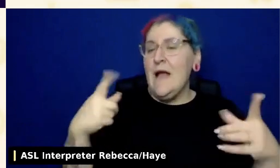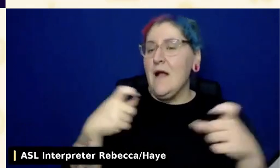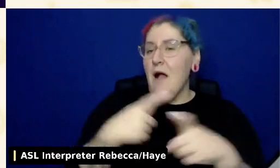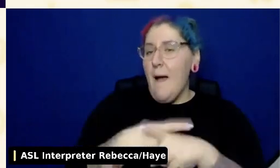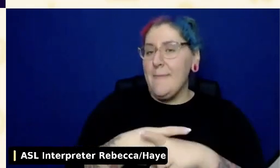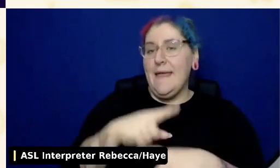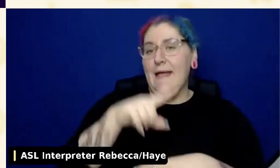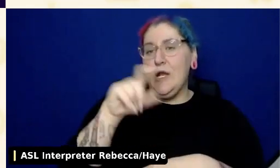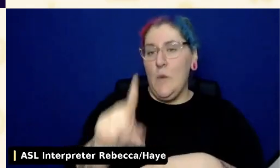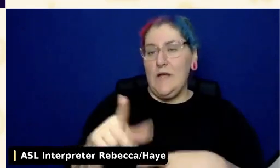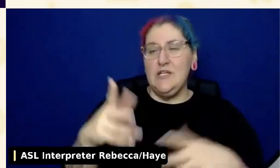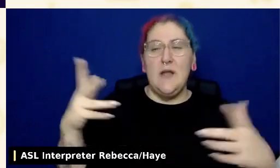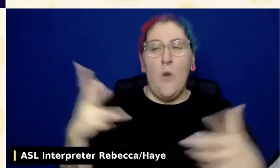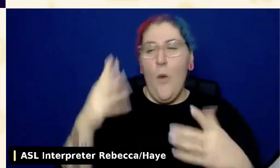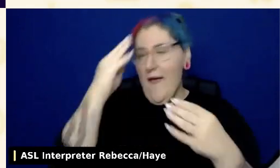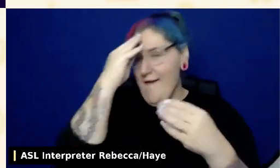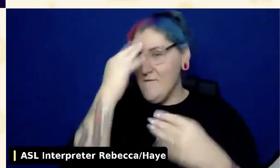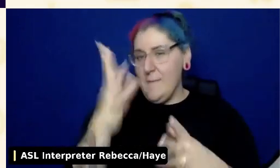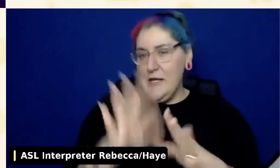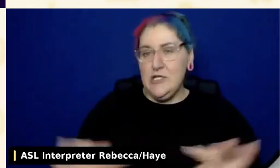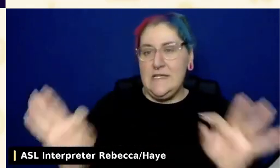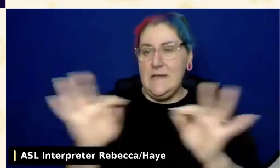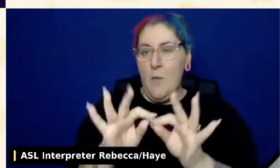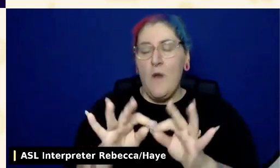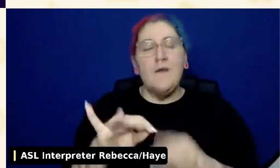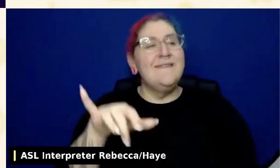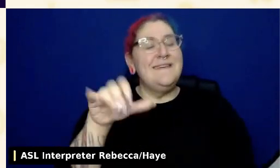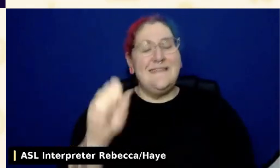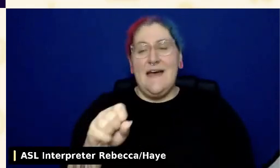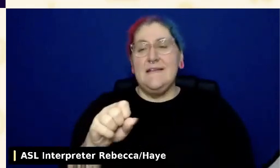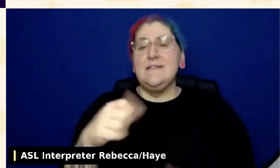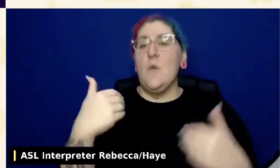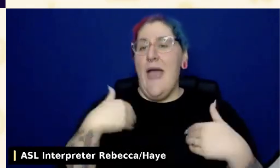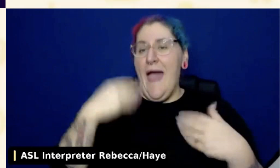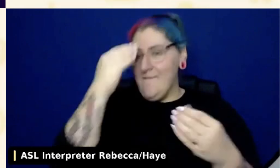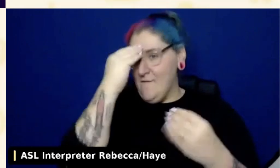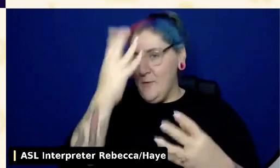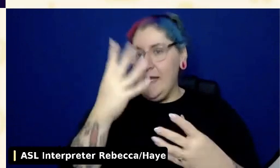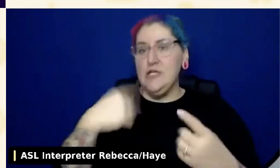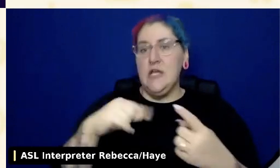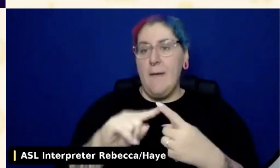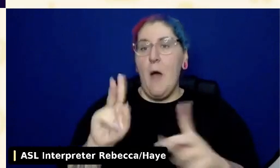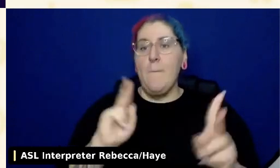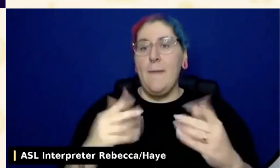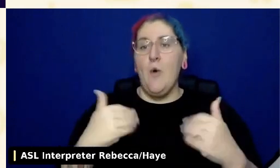There's data about people who have gross or fine motor function impairments, but that doesn't tell us much